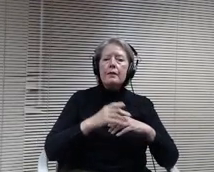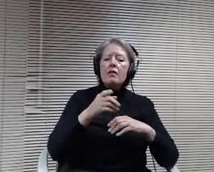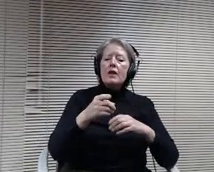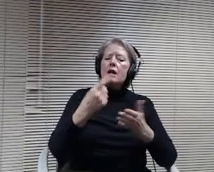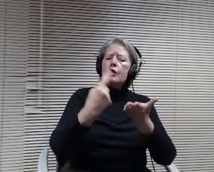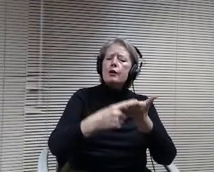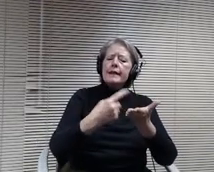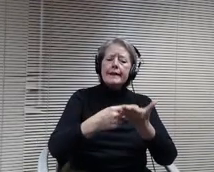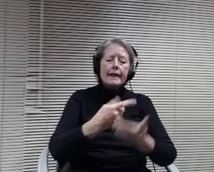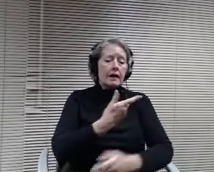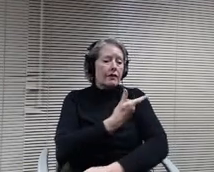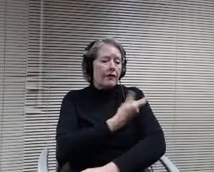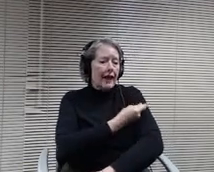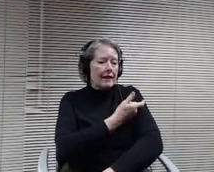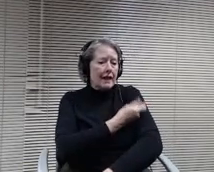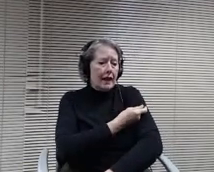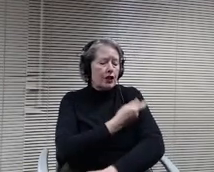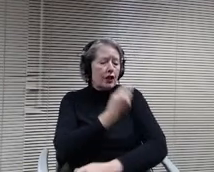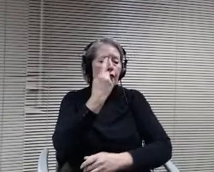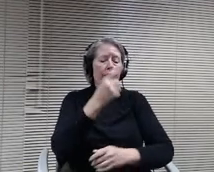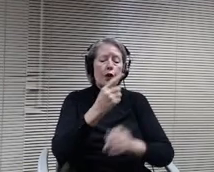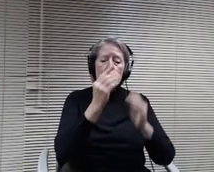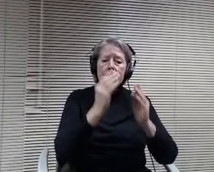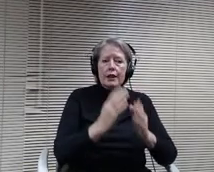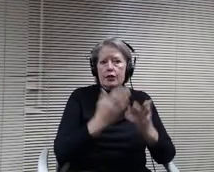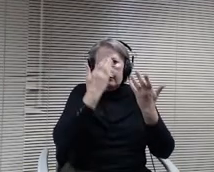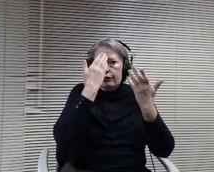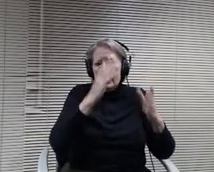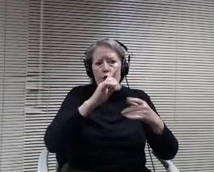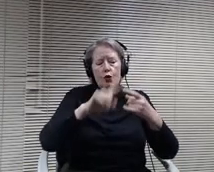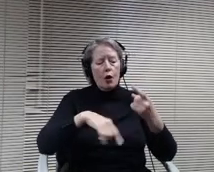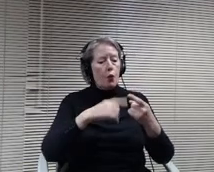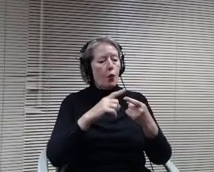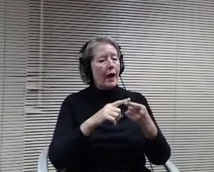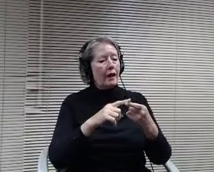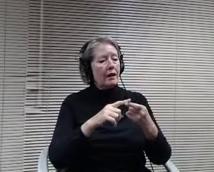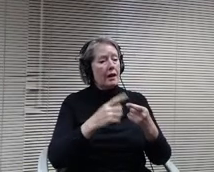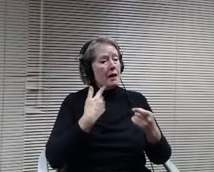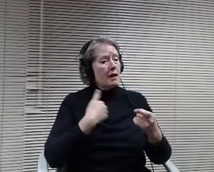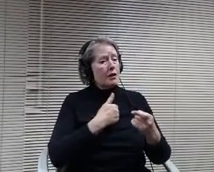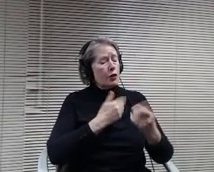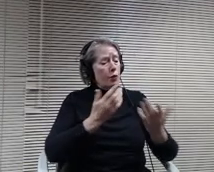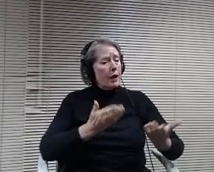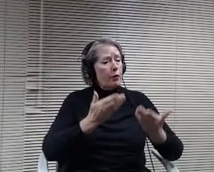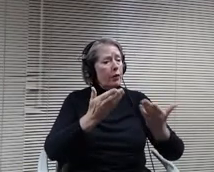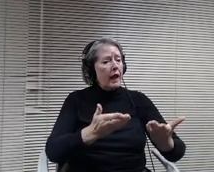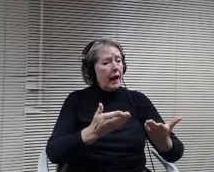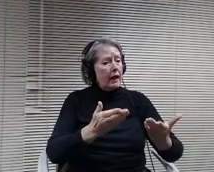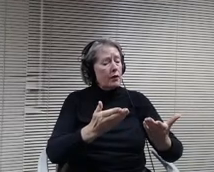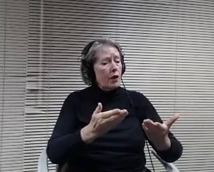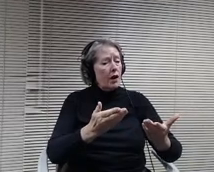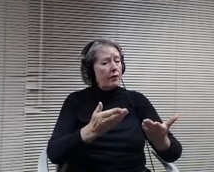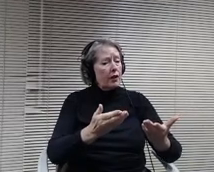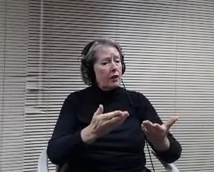they're going to be available. Do we plan on offering a vaccination clinic similar to like a flu clinic? Once we do have more information on that?